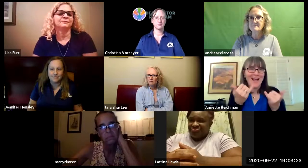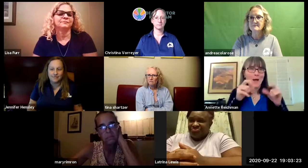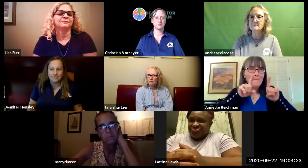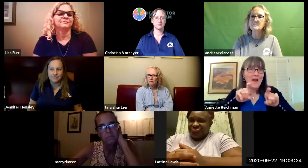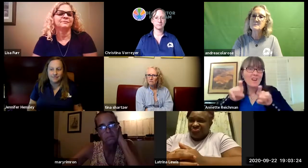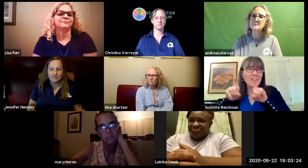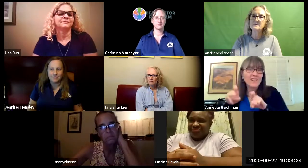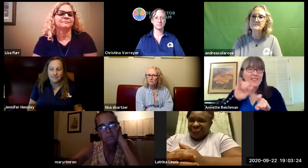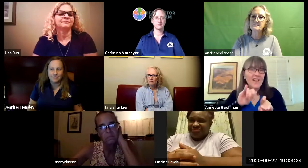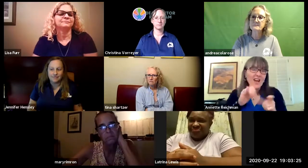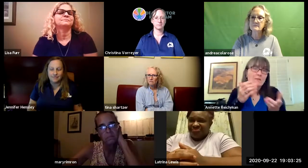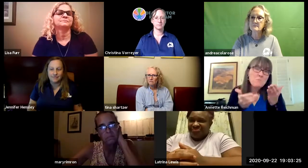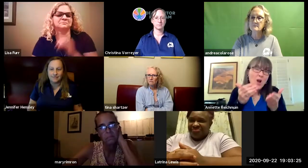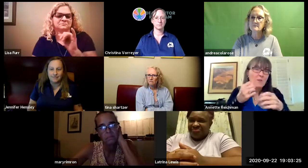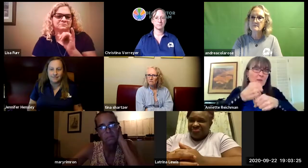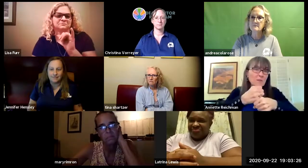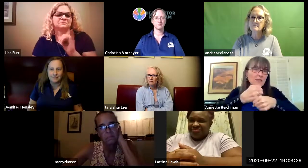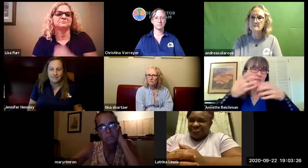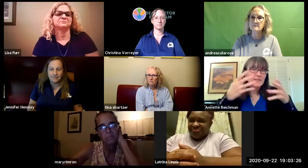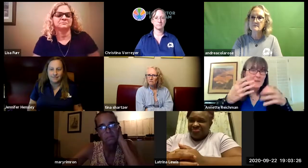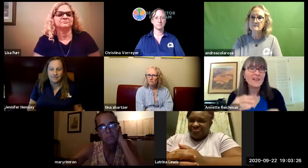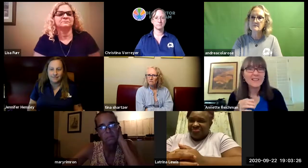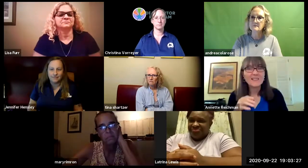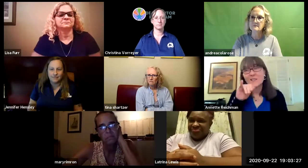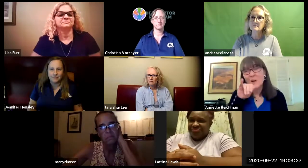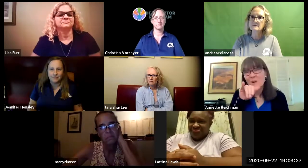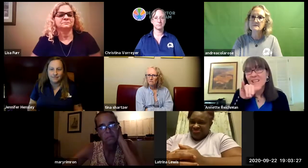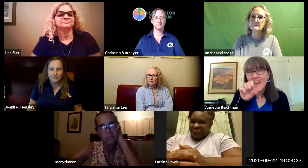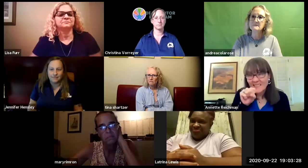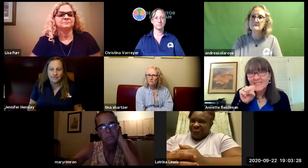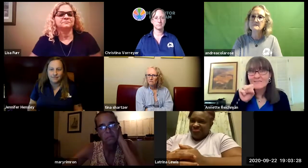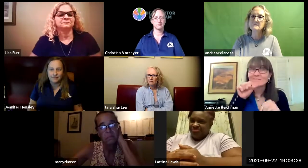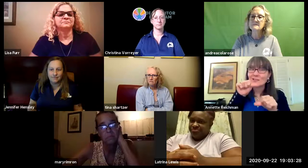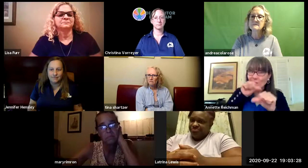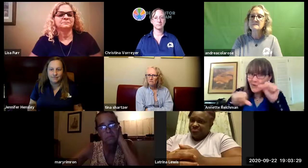blind adults and this is something that's being